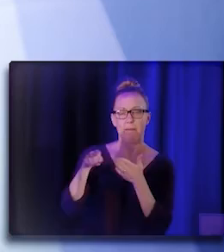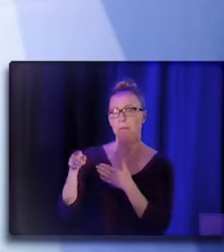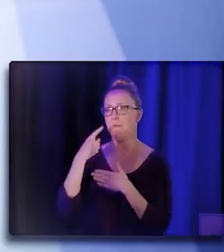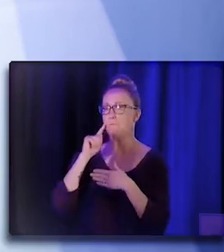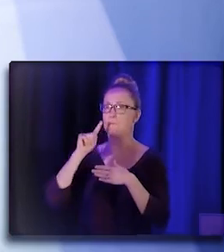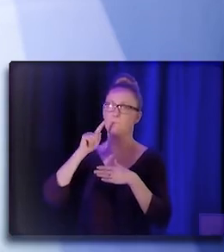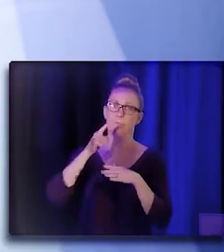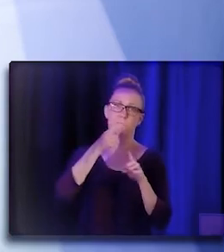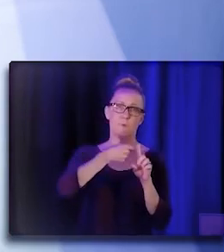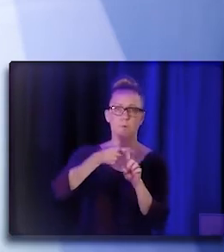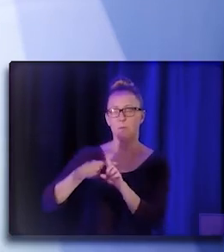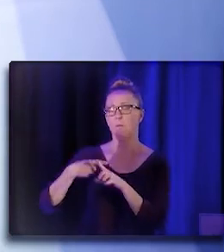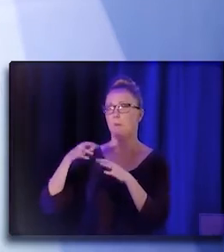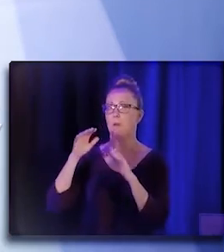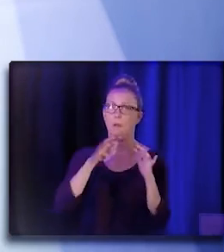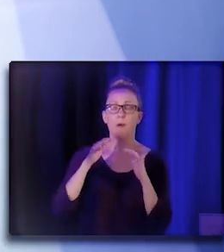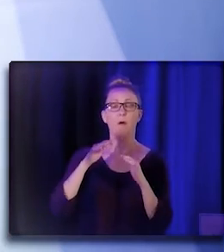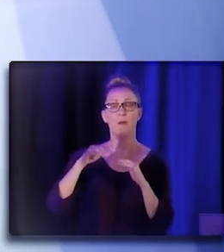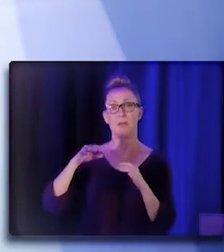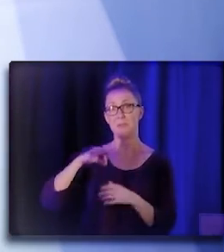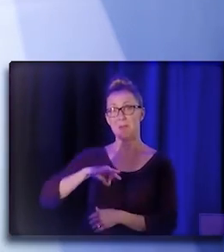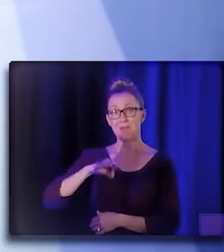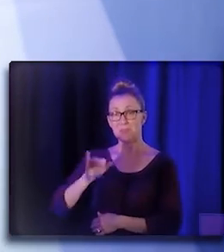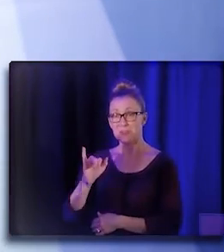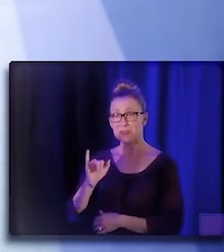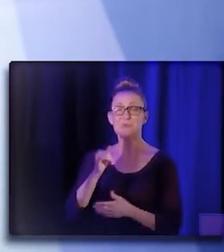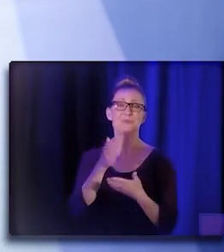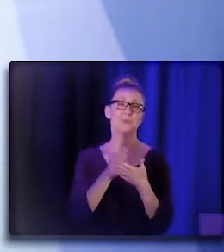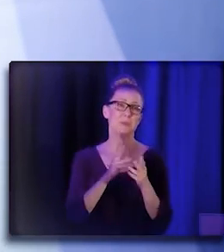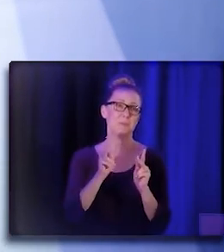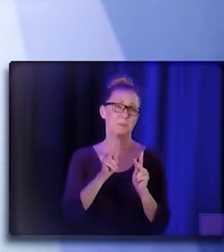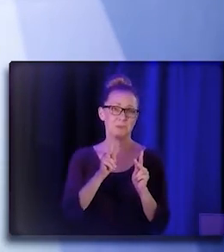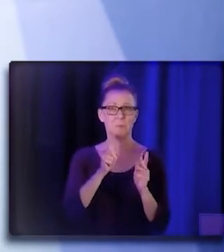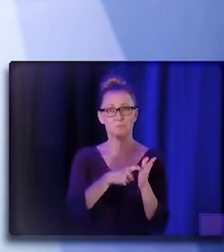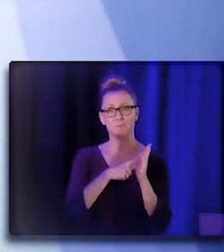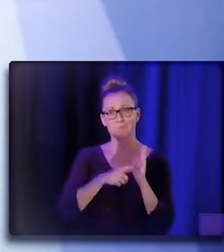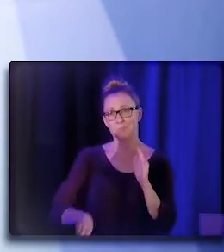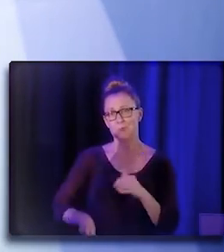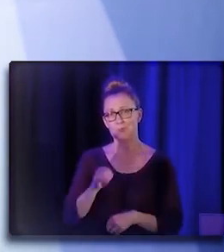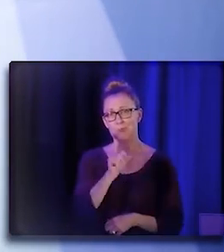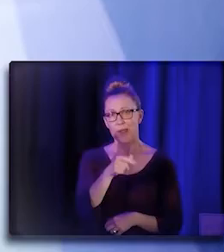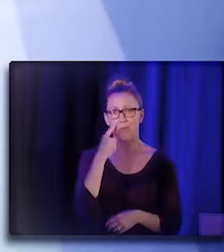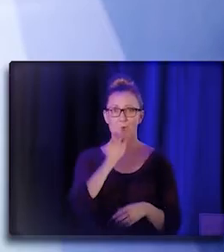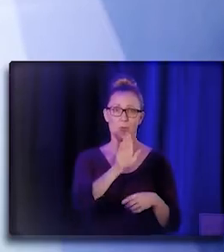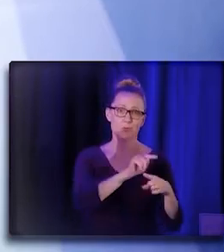you know, out of pocket for some curriculum for trainings, you know, for gas, you know,